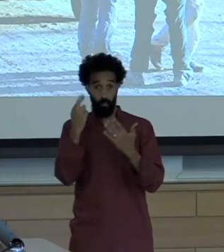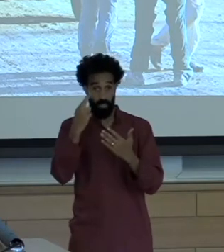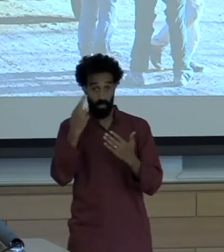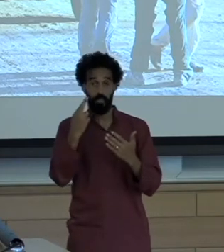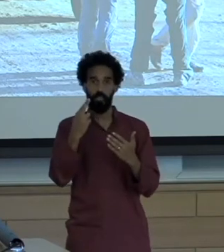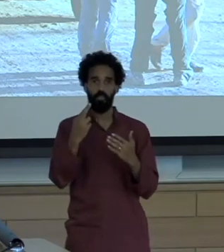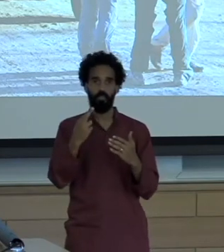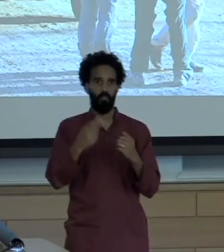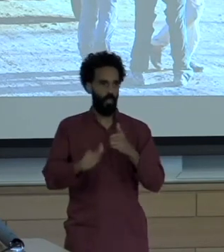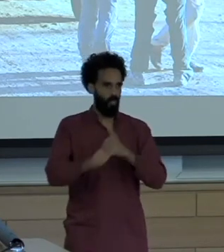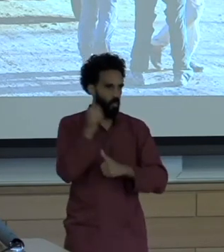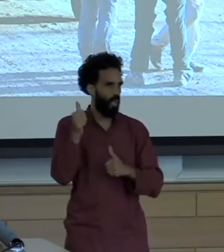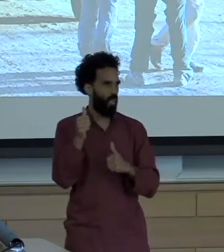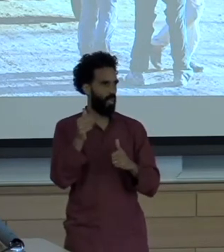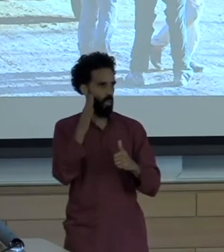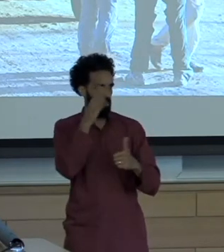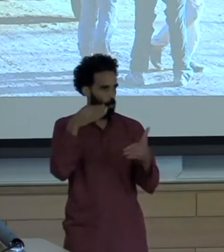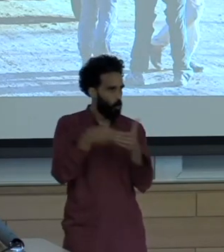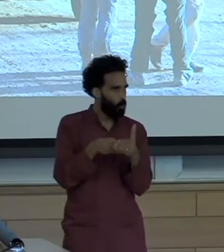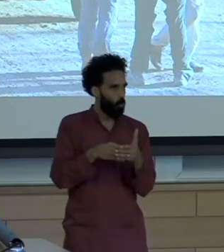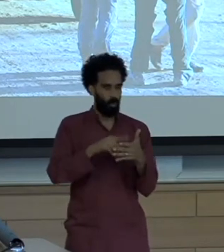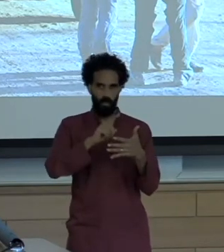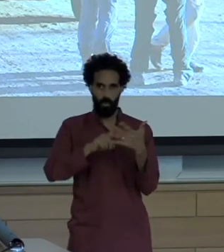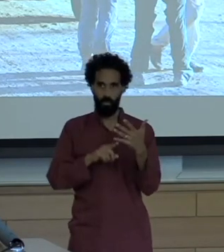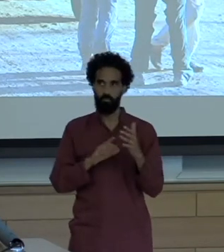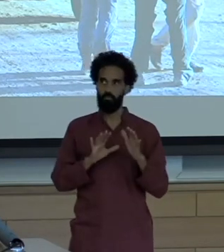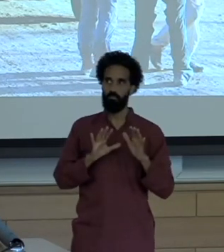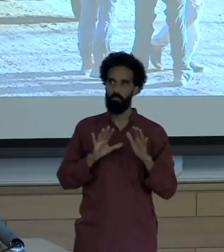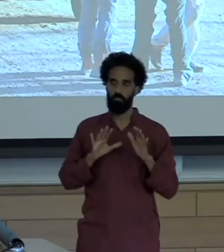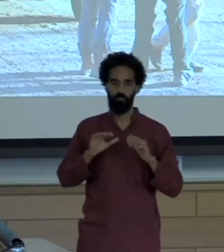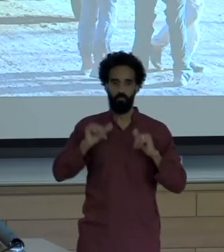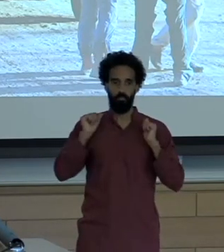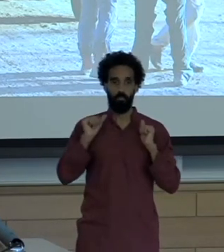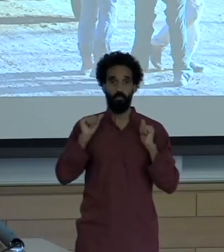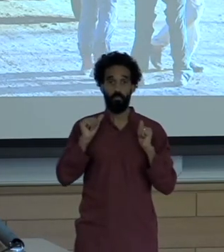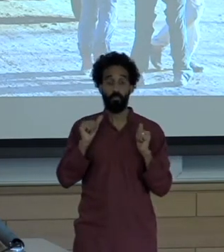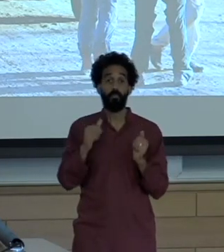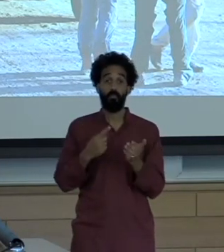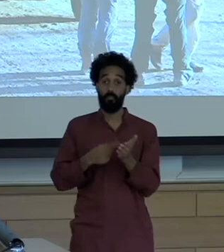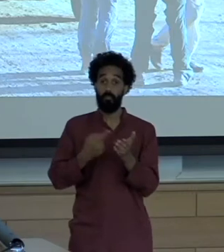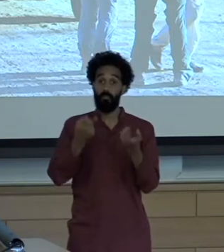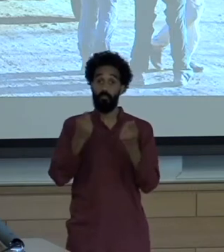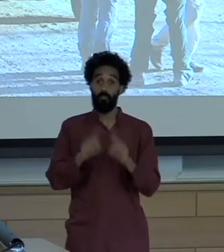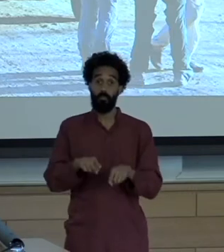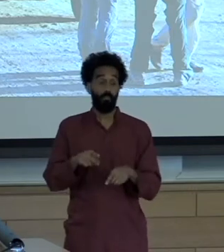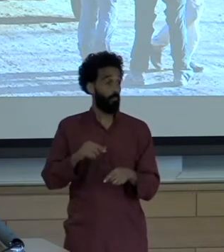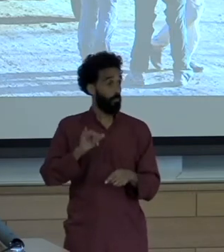We know of many stories where journalists who go on to investigate political or corporate corruption